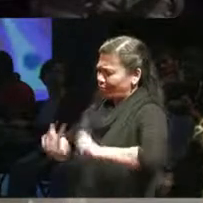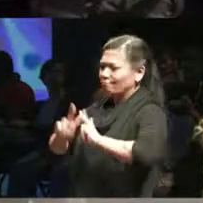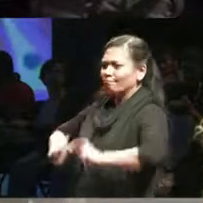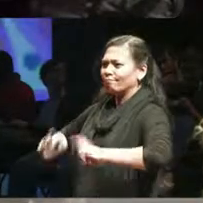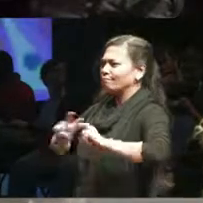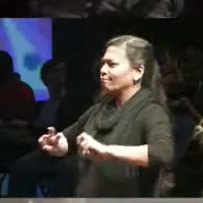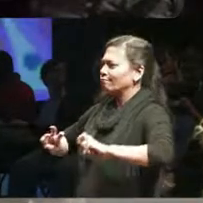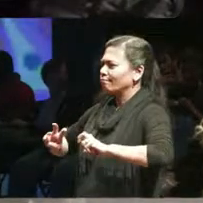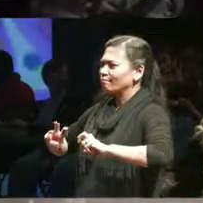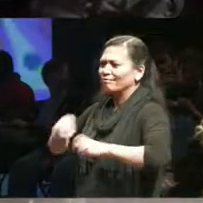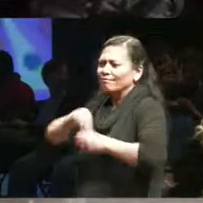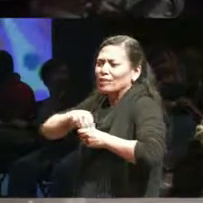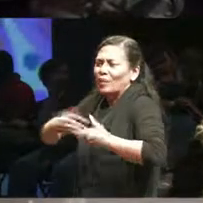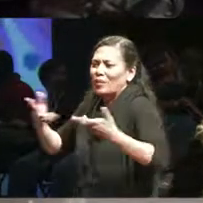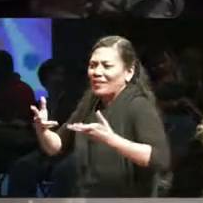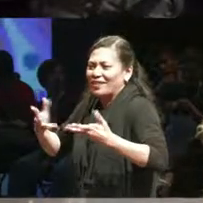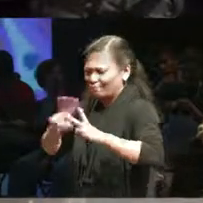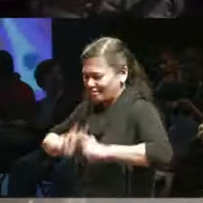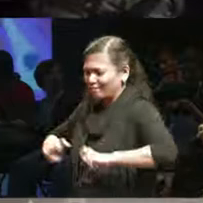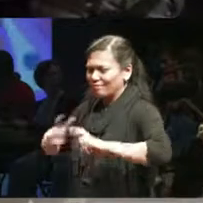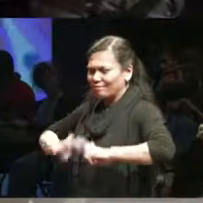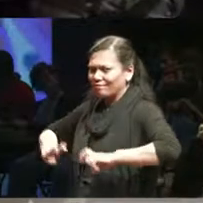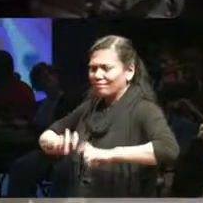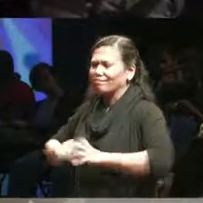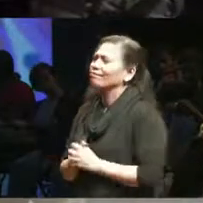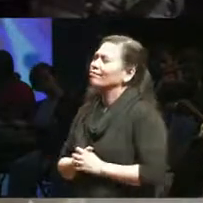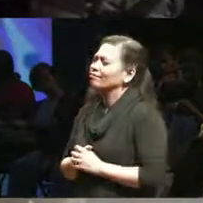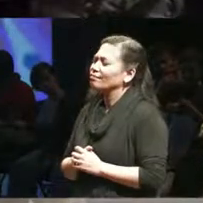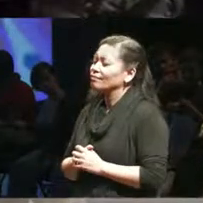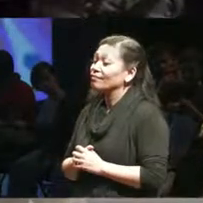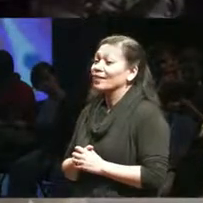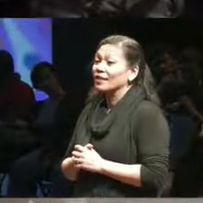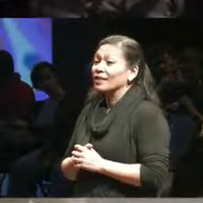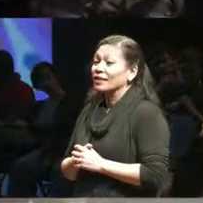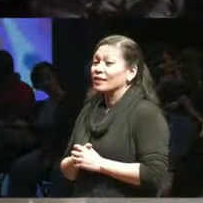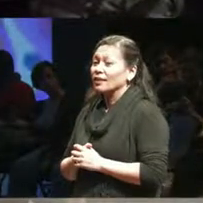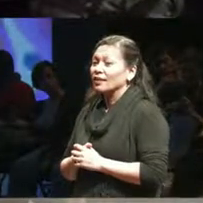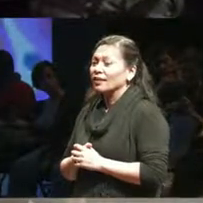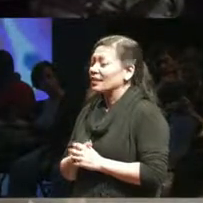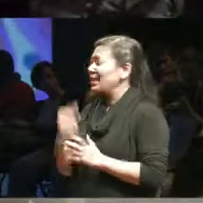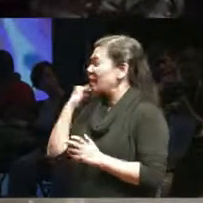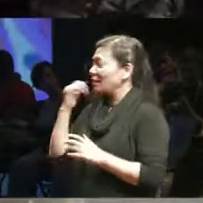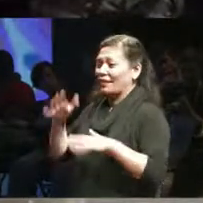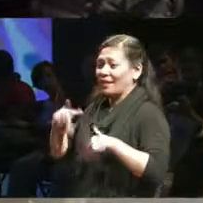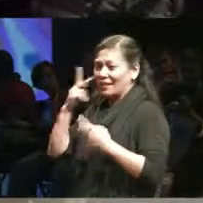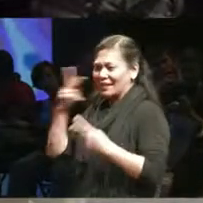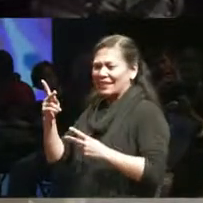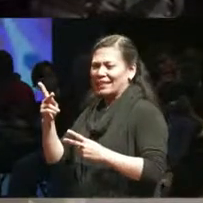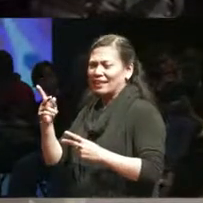you know, if for the ones who are not able to to see my hand. It's my left hand